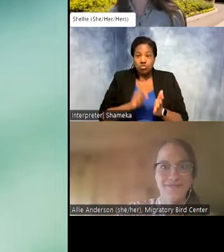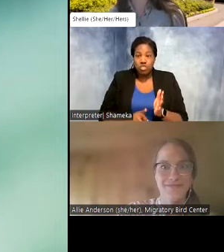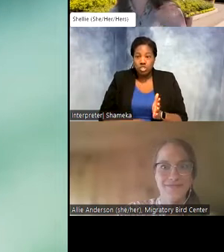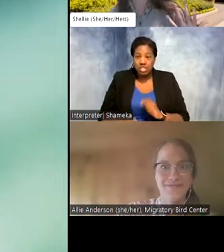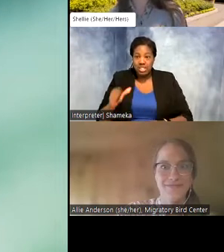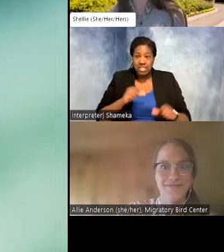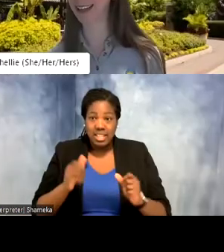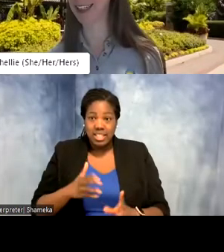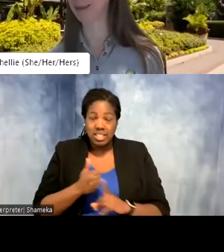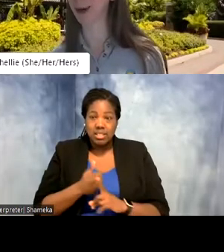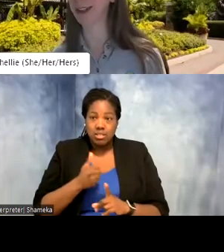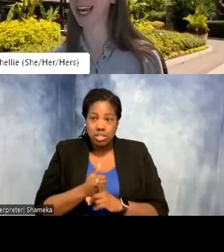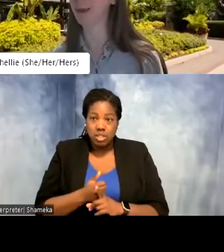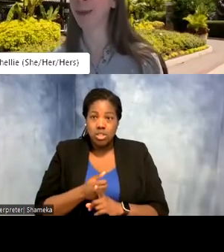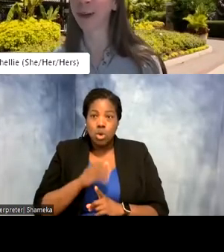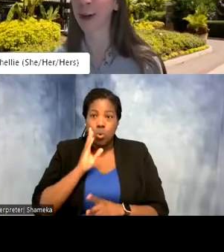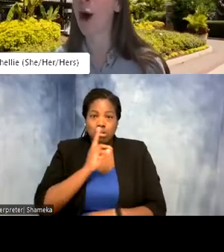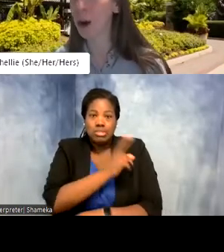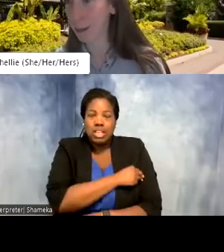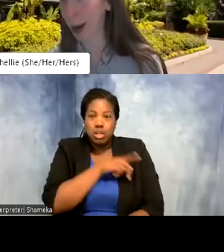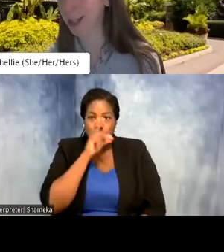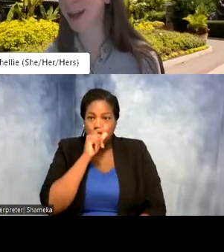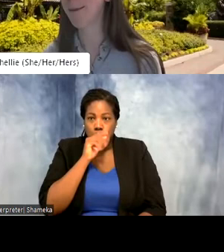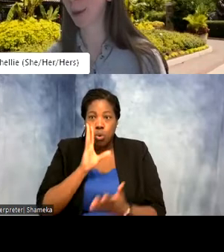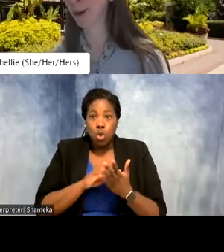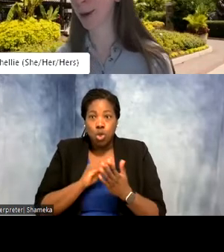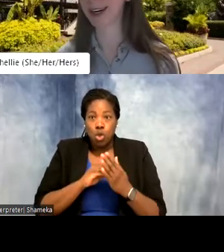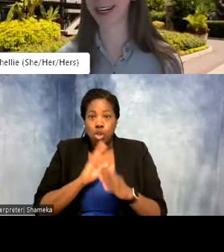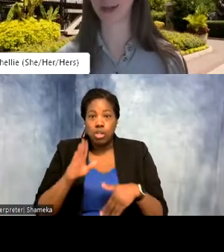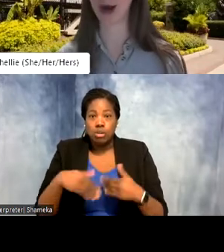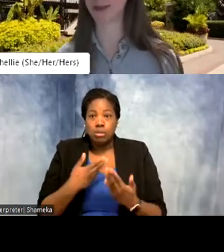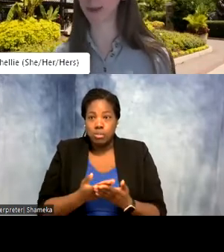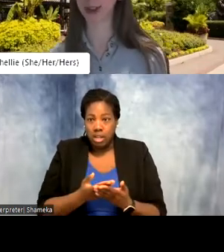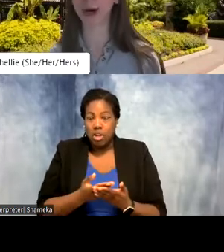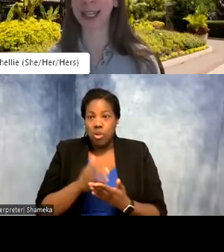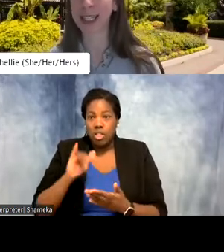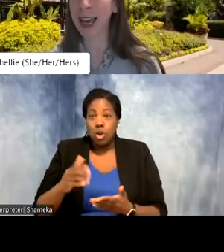who are tagging these birds. And we will learn all about bird banding, so I hope you will join us then.